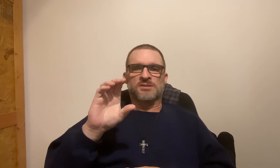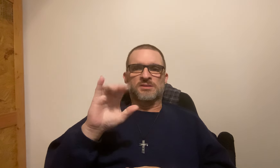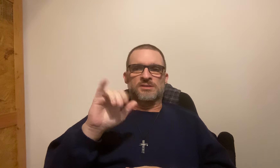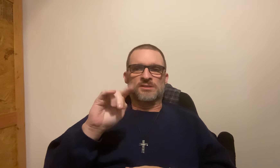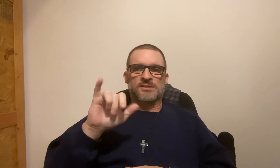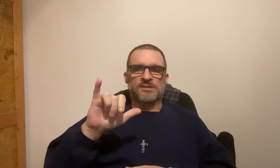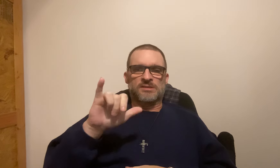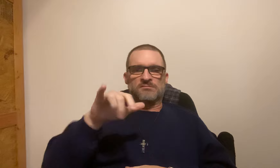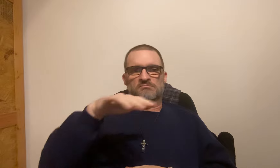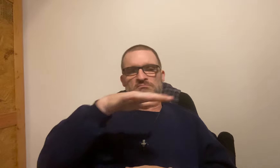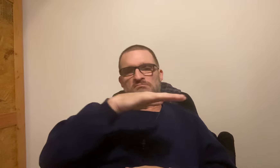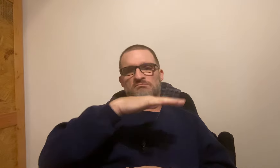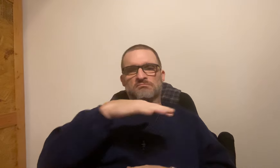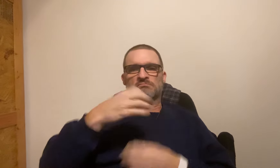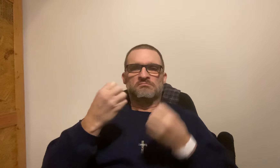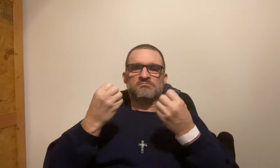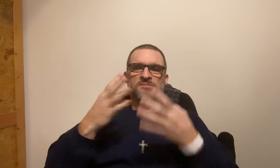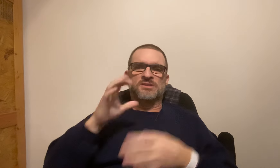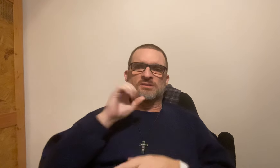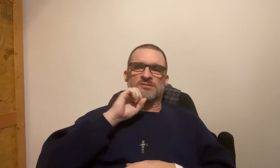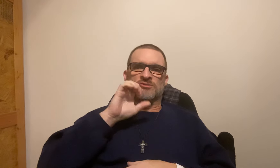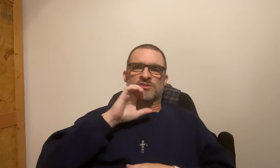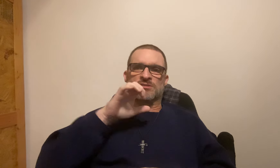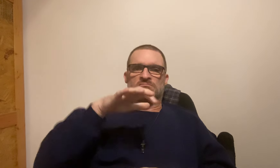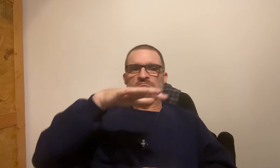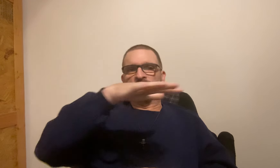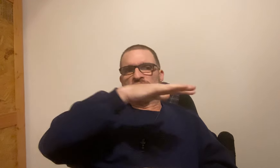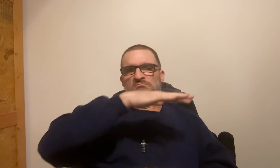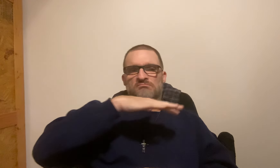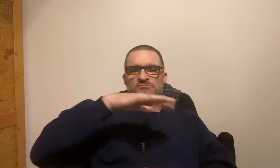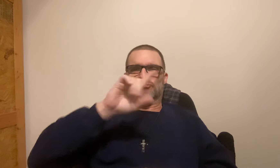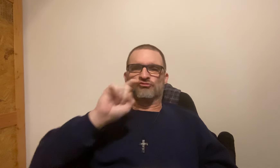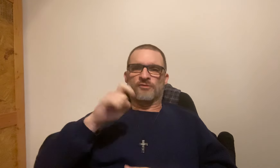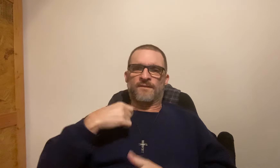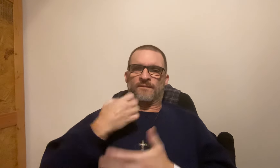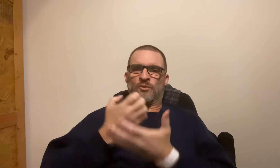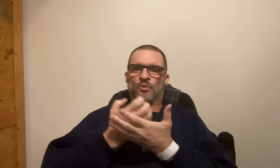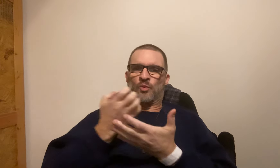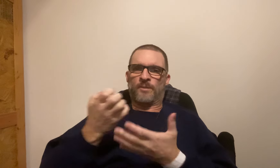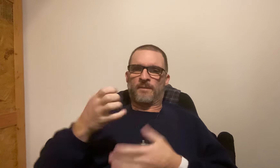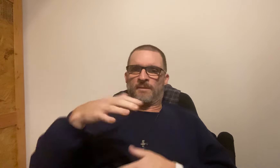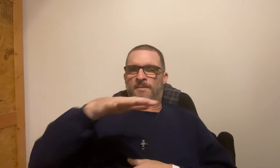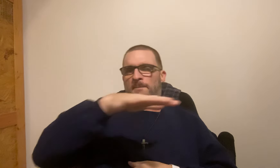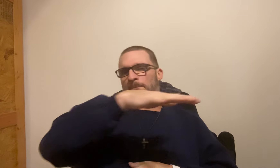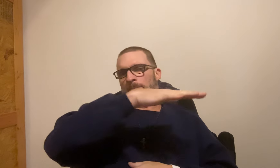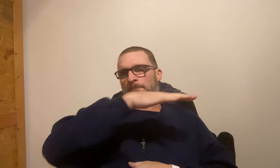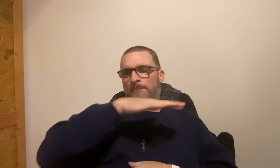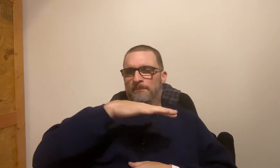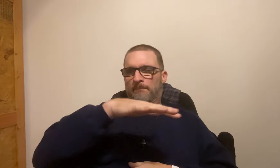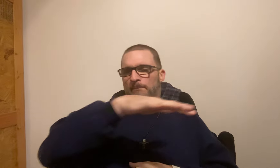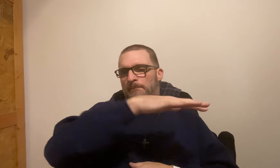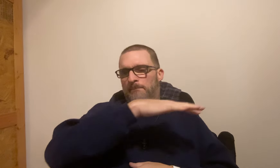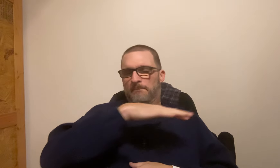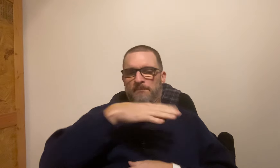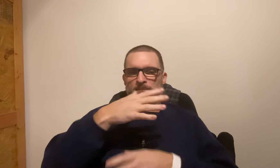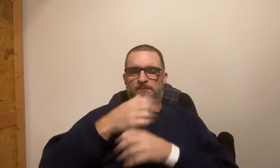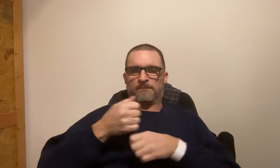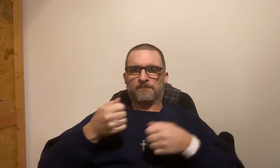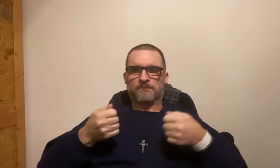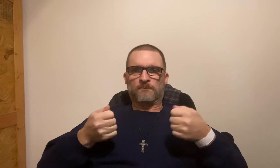Sun City area (in Florida) There's many senior citizens in the area. They should have equipment in the area to get